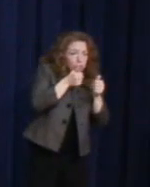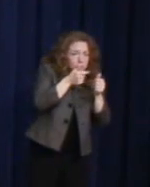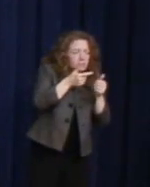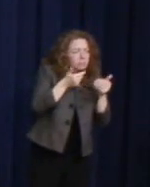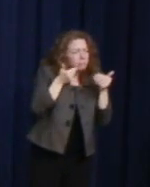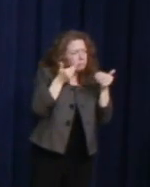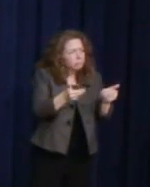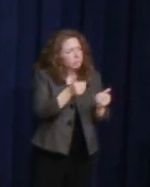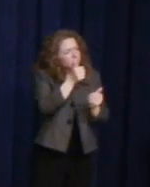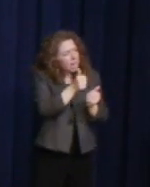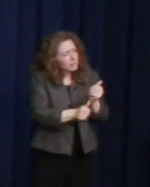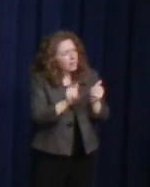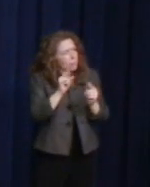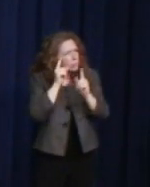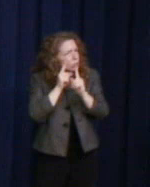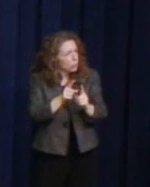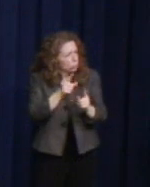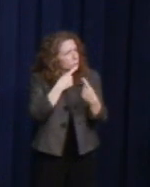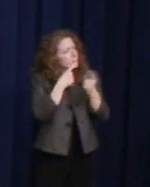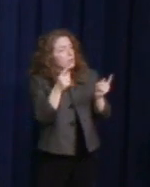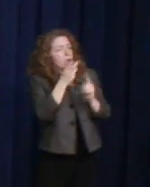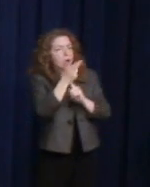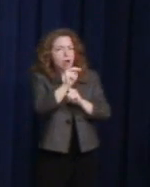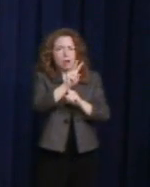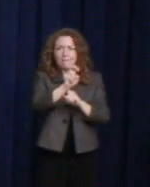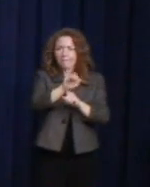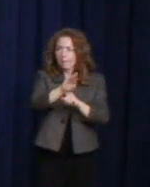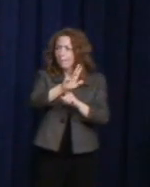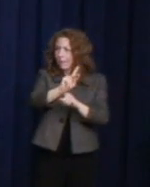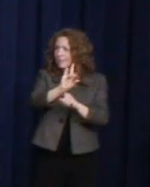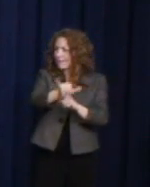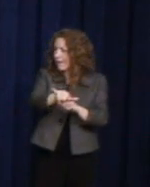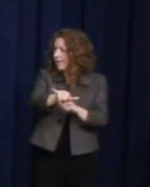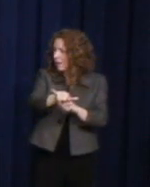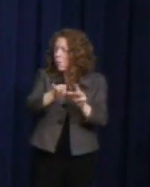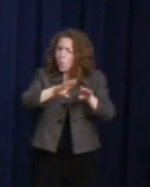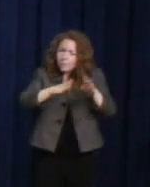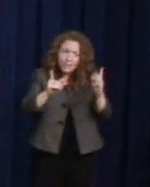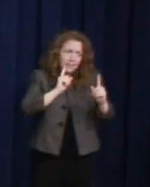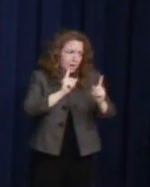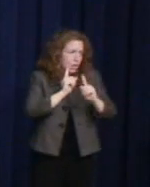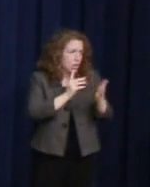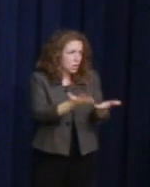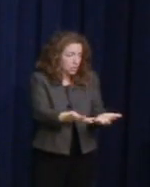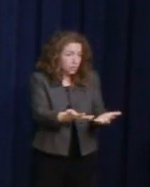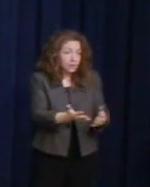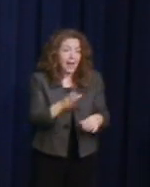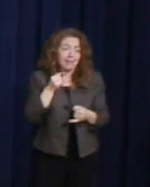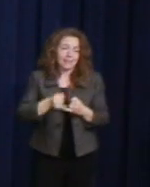Day. Allow for the dialog in the conversation to occur. And lastly, because I come from Silicon Valley,